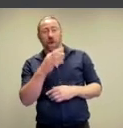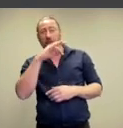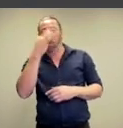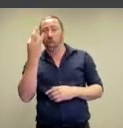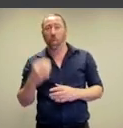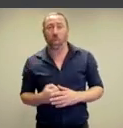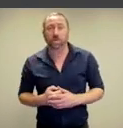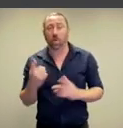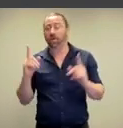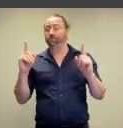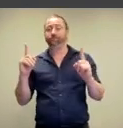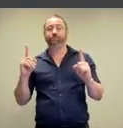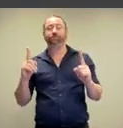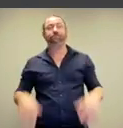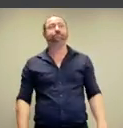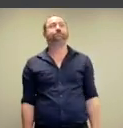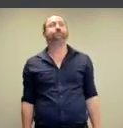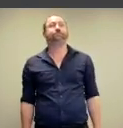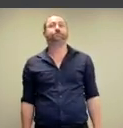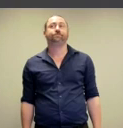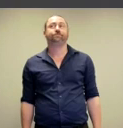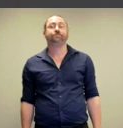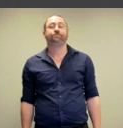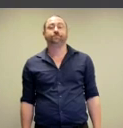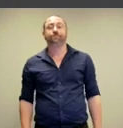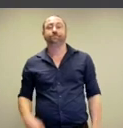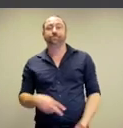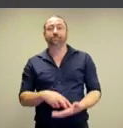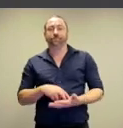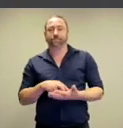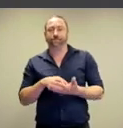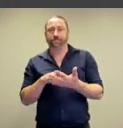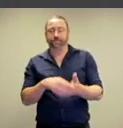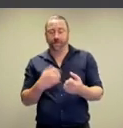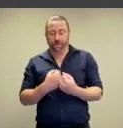here. The artists are kind of doing nothing